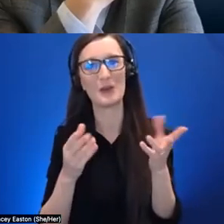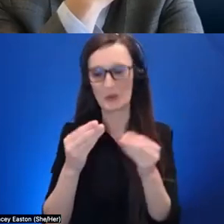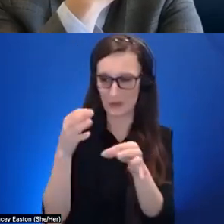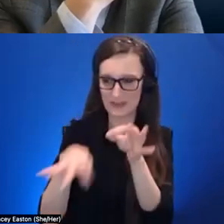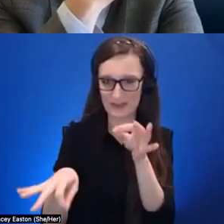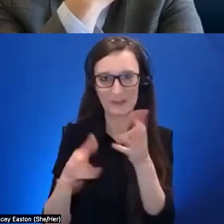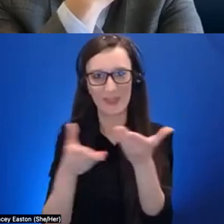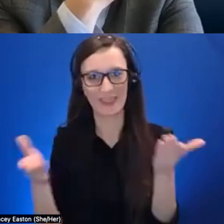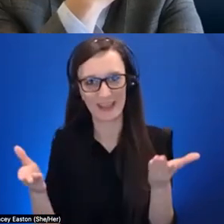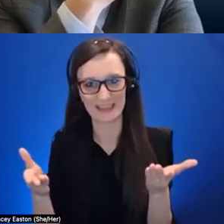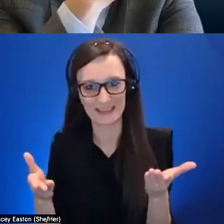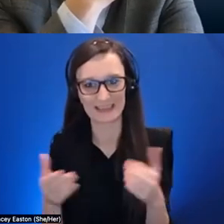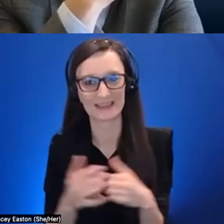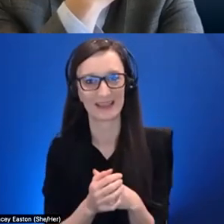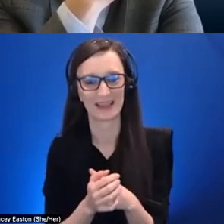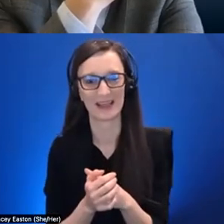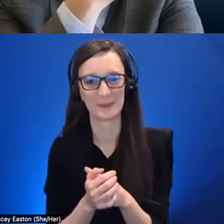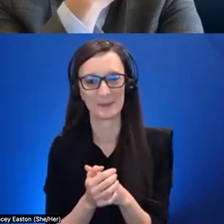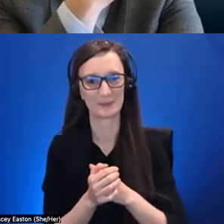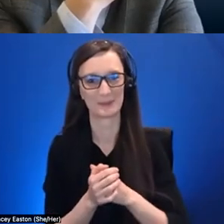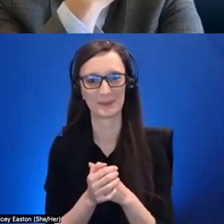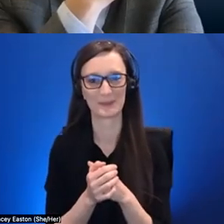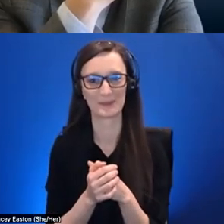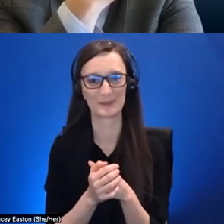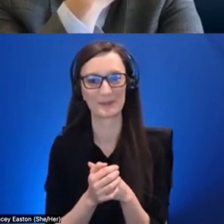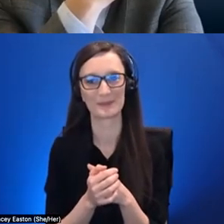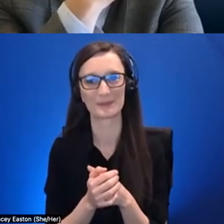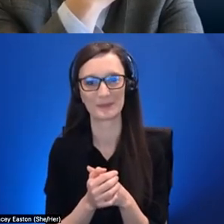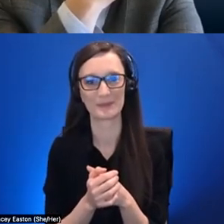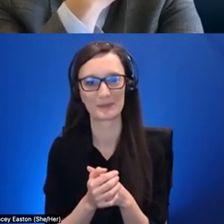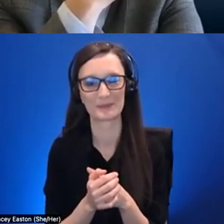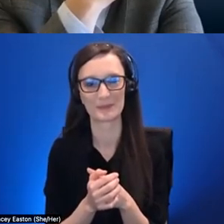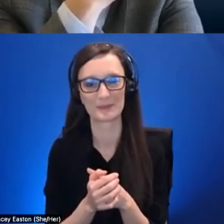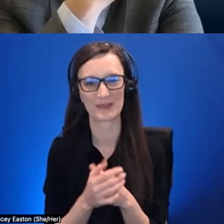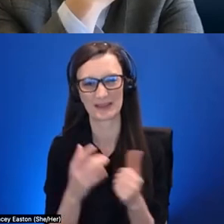but an instructor uh thinks about that and then the other thing is uh many of us have probably